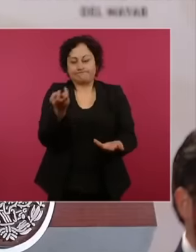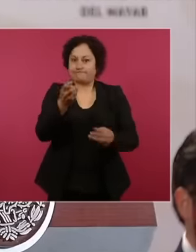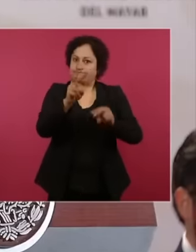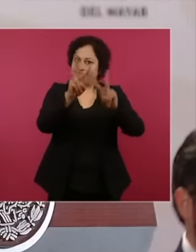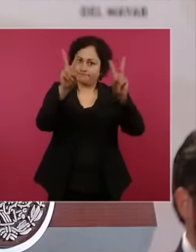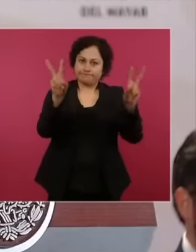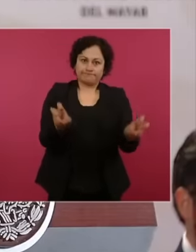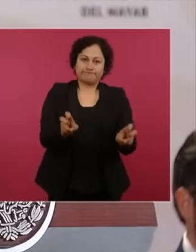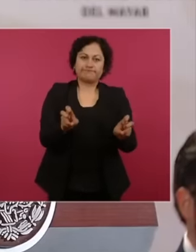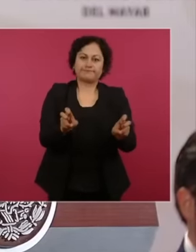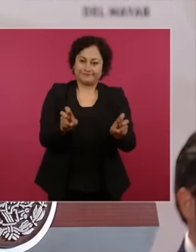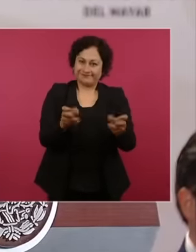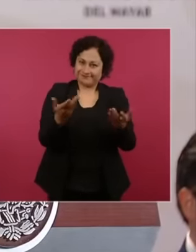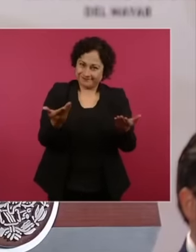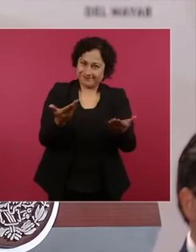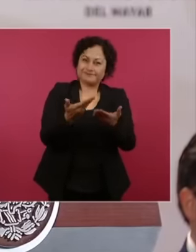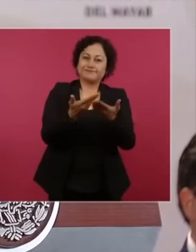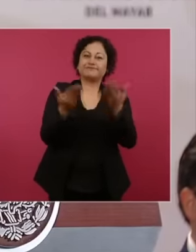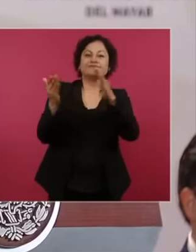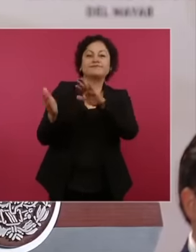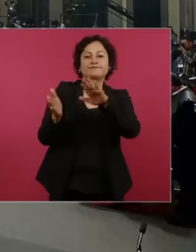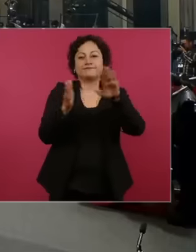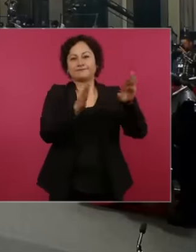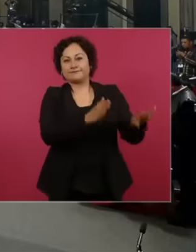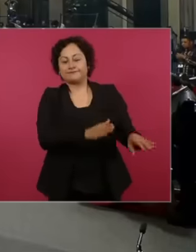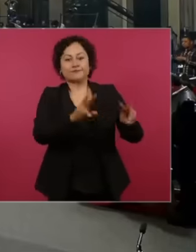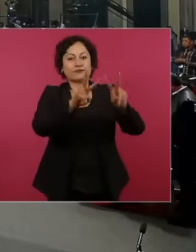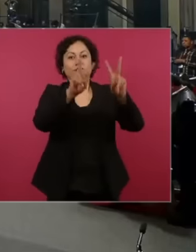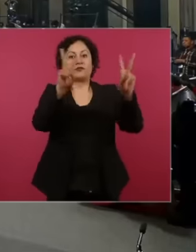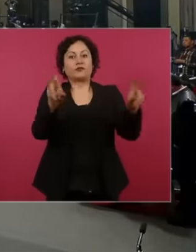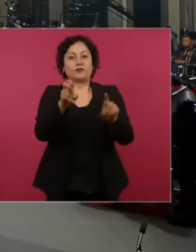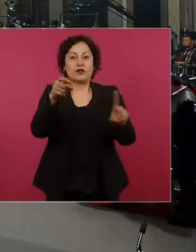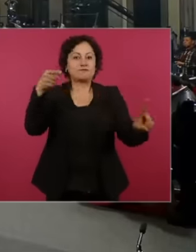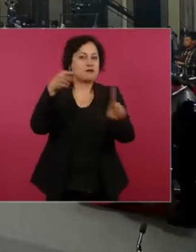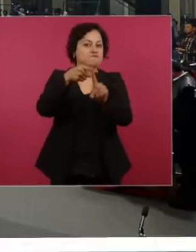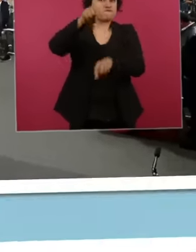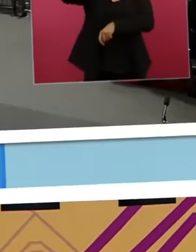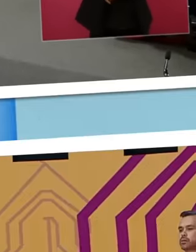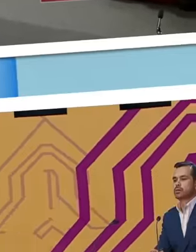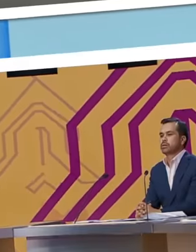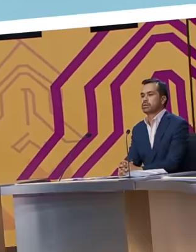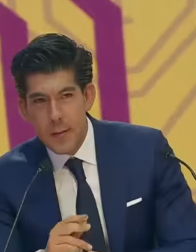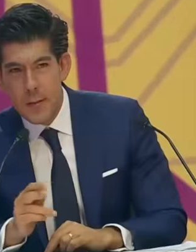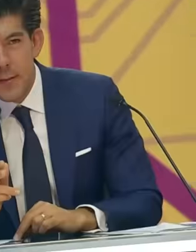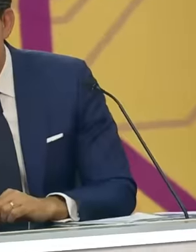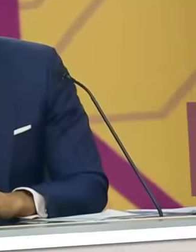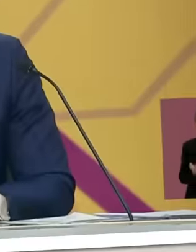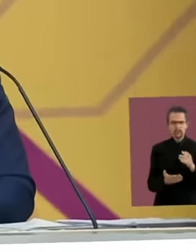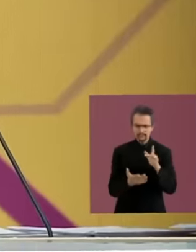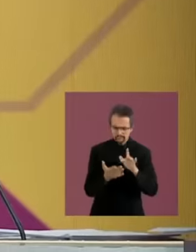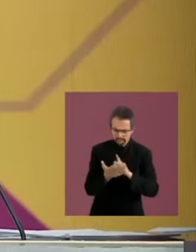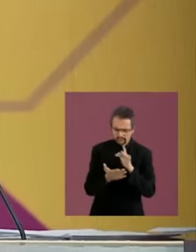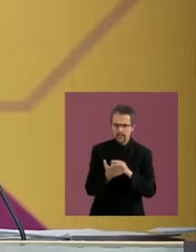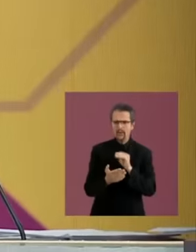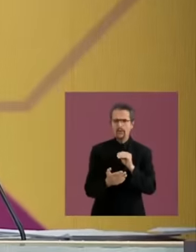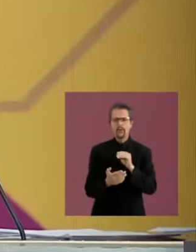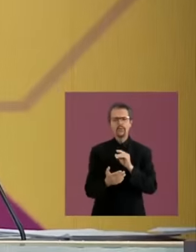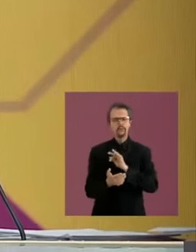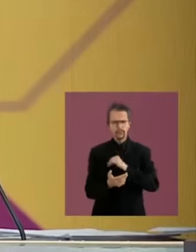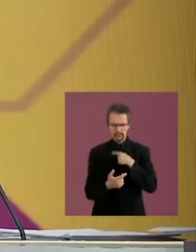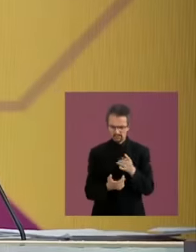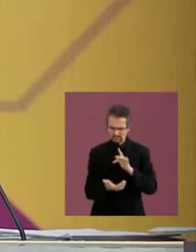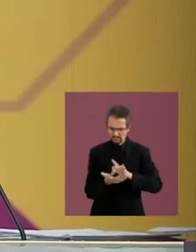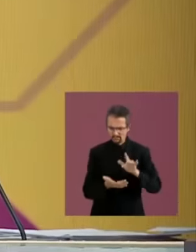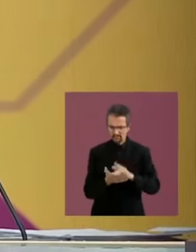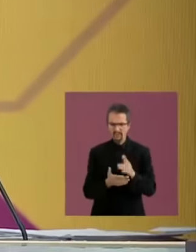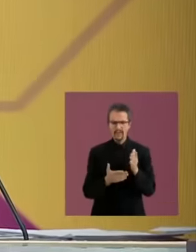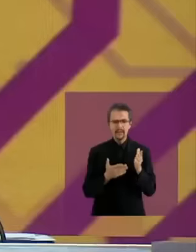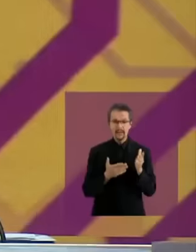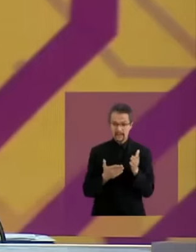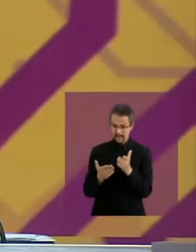Now let's get to the topic of candidate health, yes I don't know if there is a problem